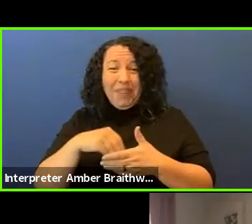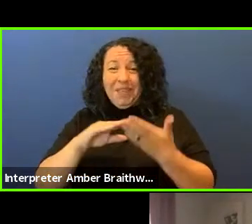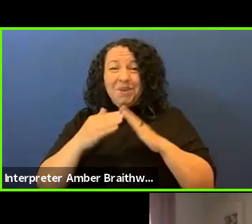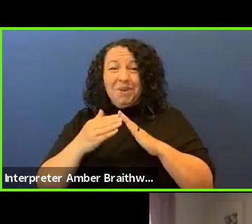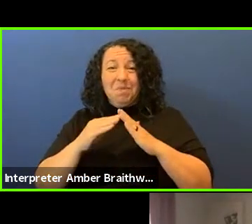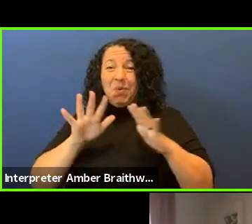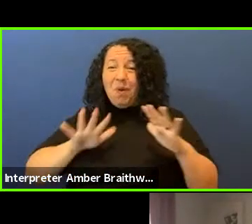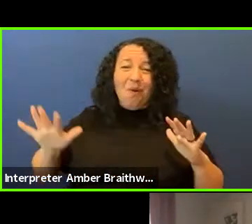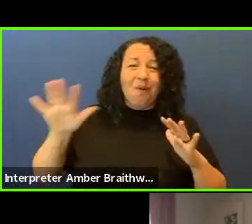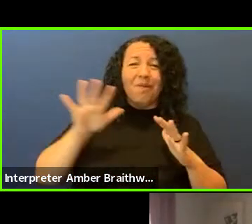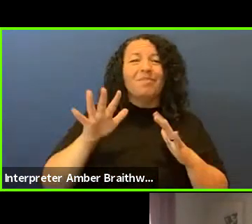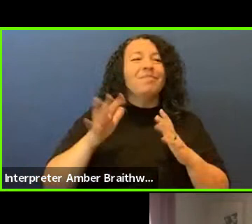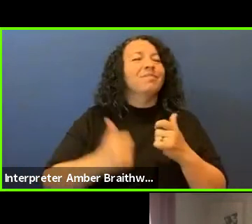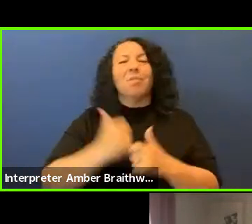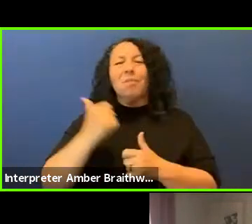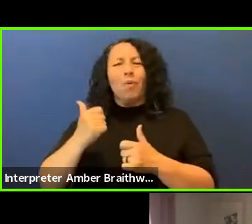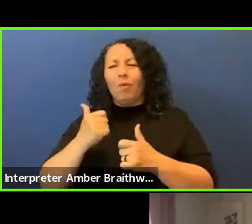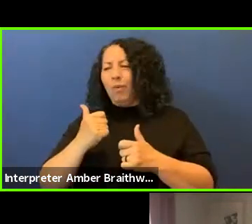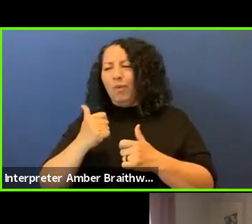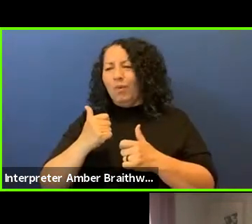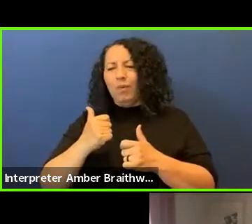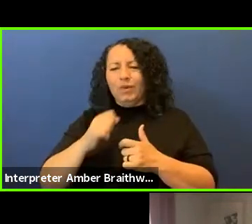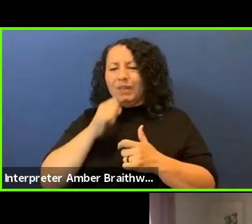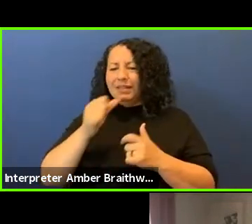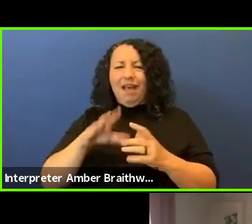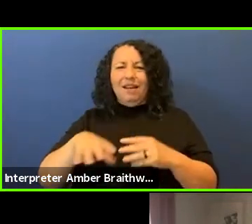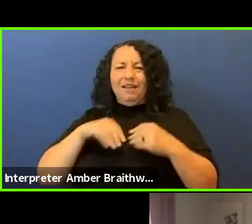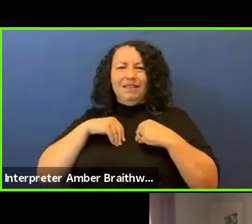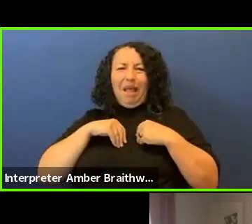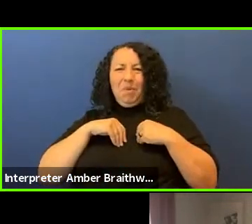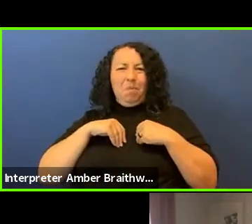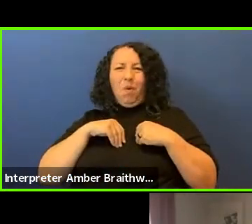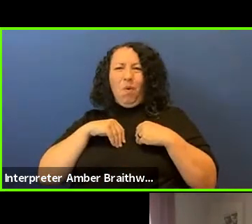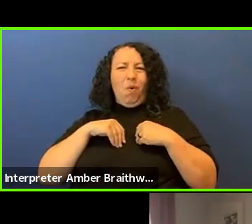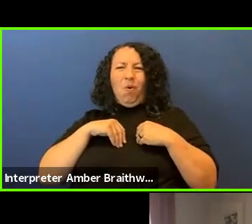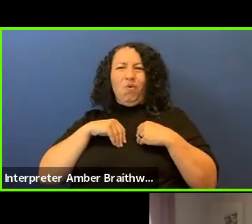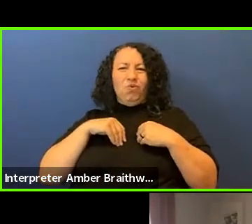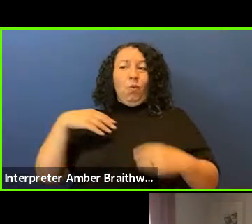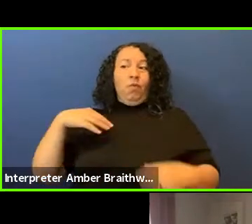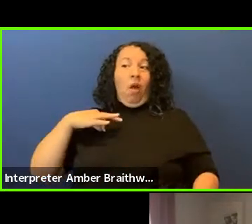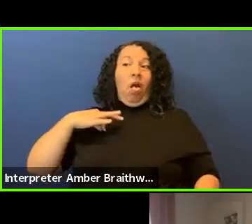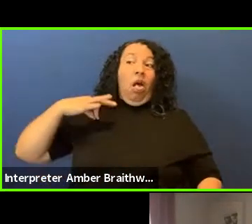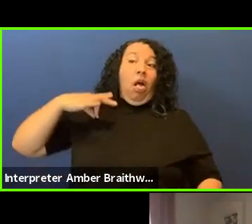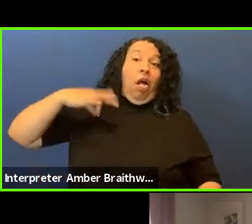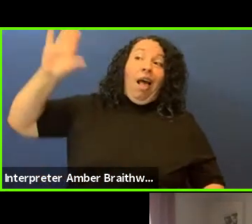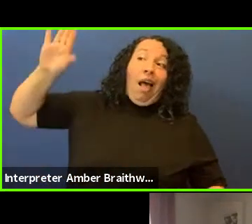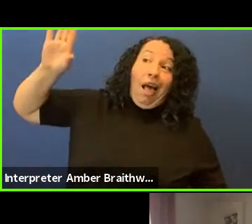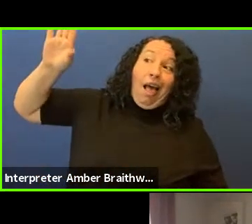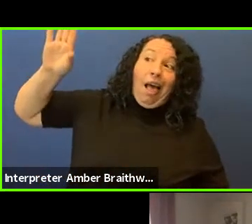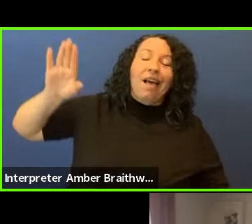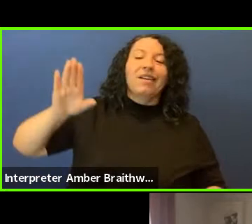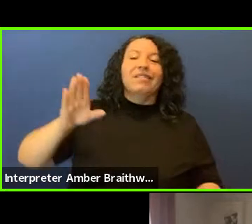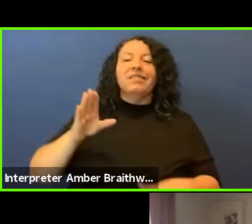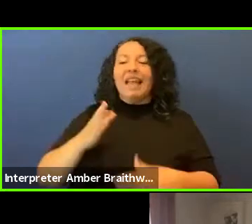for the most part it's unacceptable to put yourself up and for some communities like Hopi communities it's really not okay